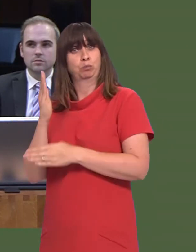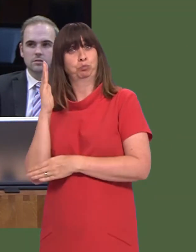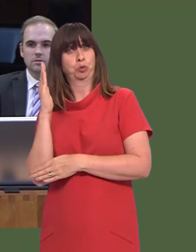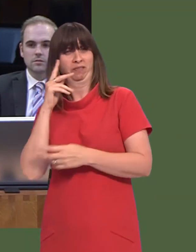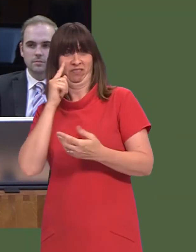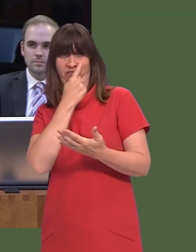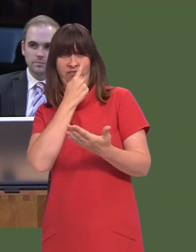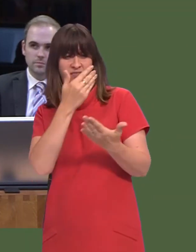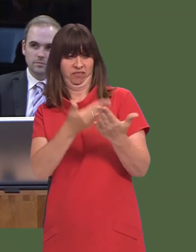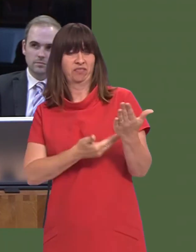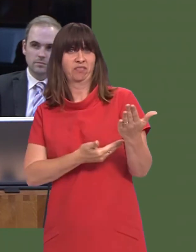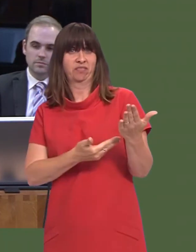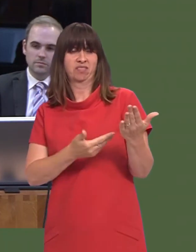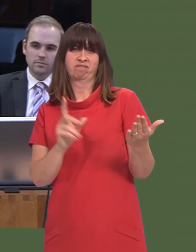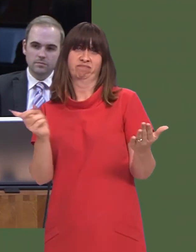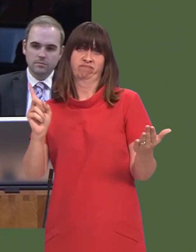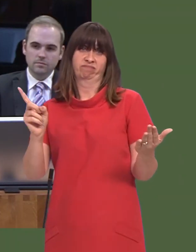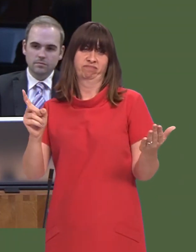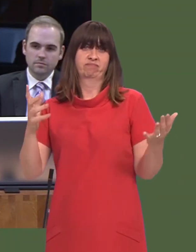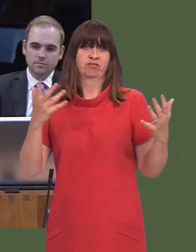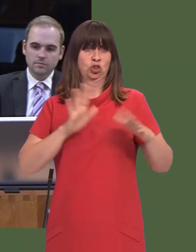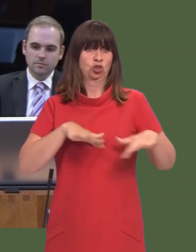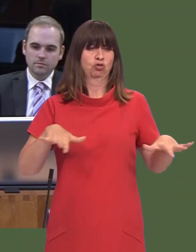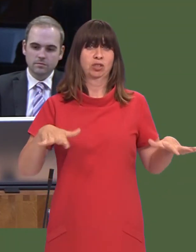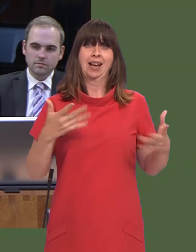But, of course, the evidence tells us that there has been a great decline in the number